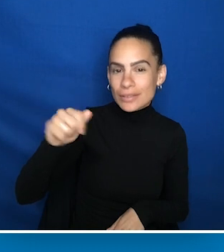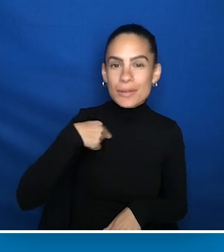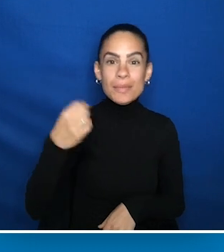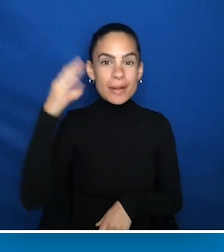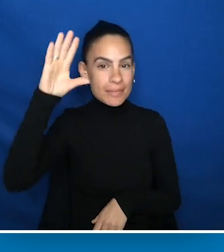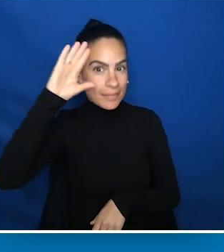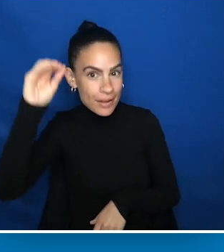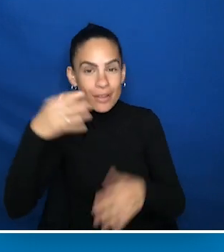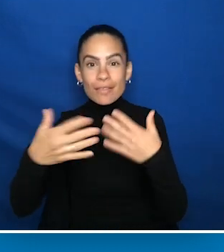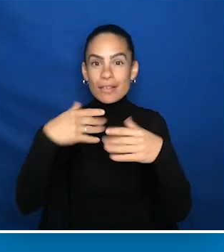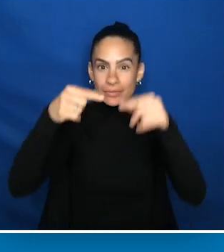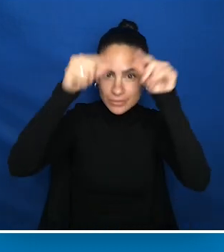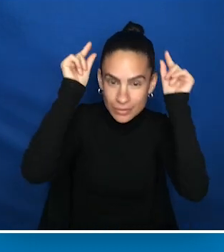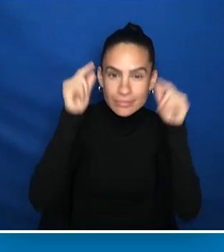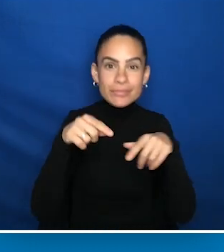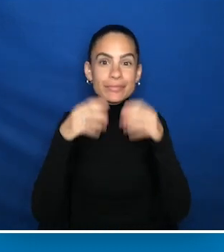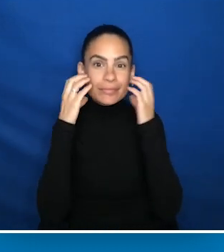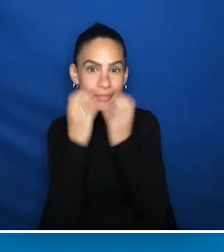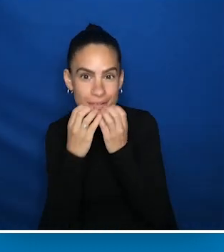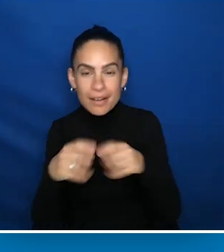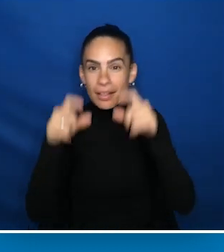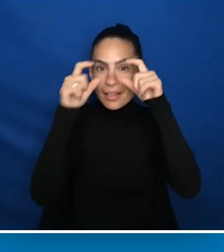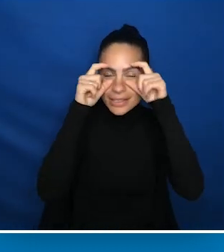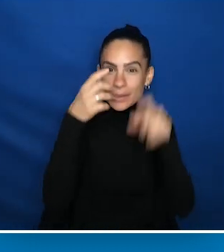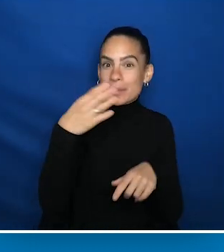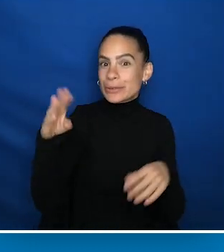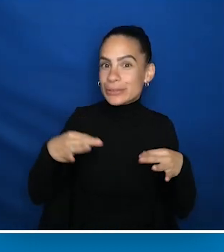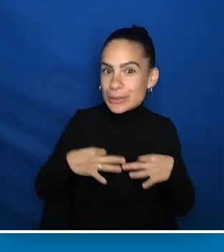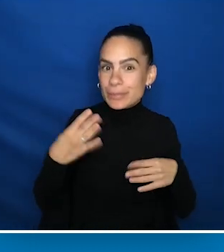wearing glasses and a blue shirt and tie with a brown suit jacket.